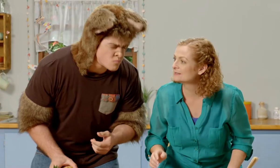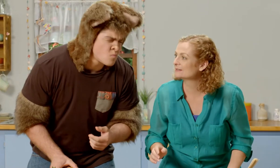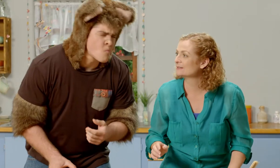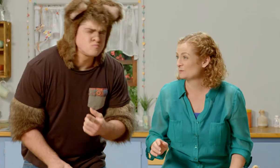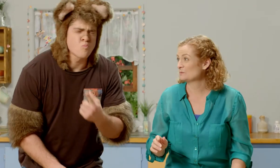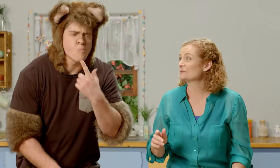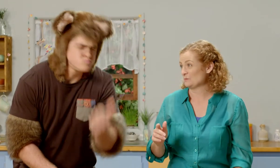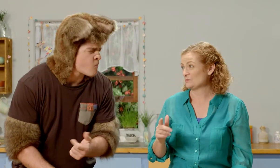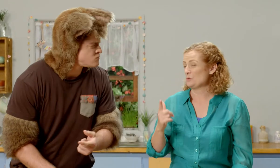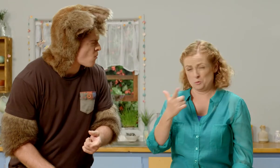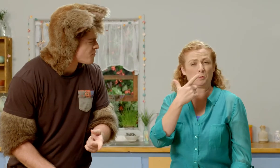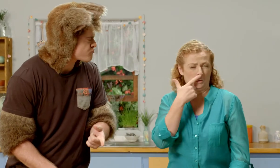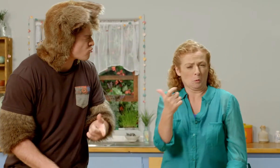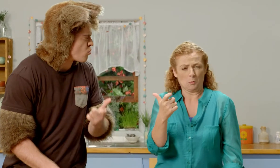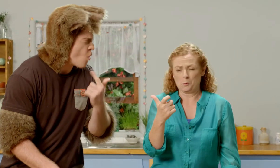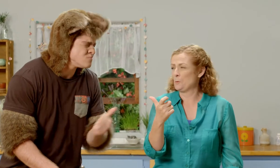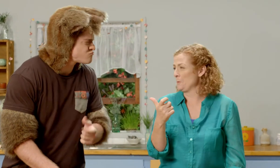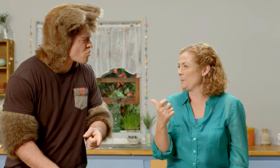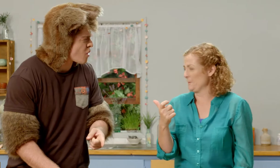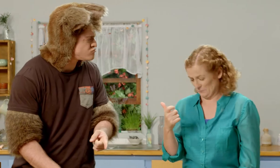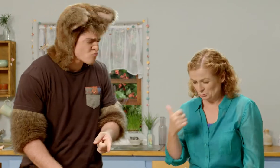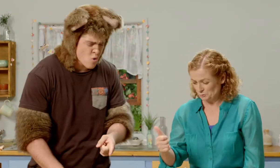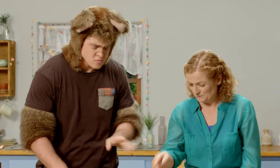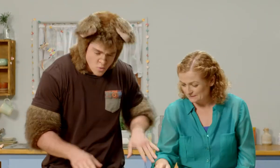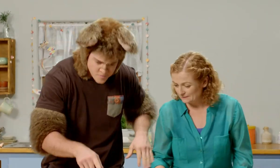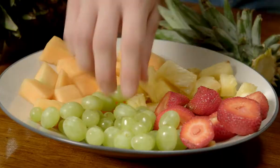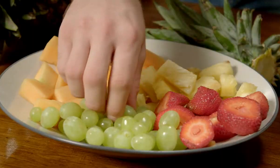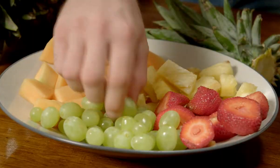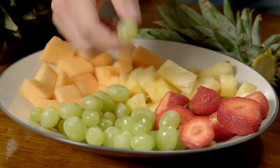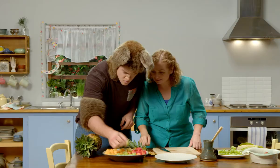Mmm, it’s delicious! Yes it is very yummy, isn’t it?